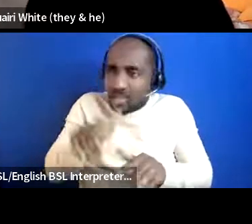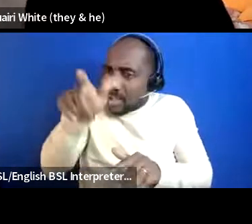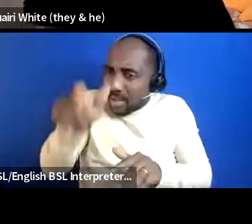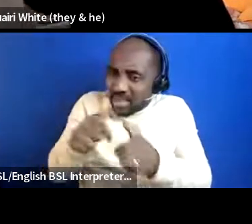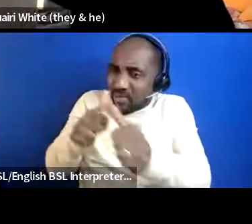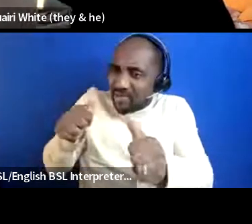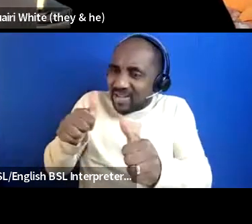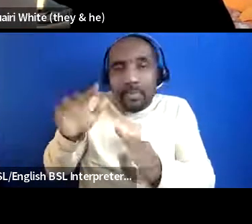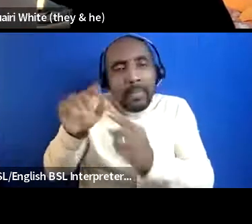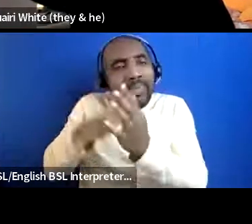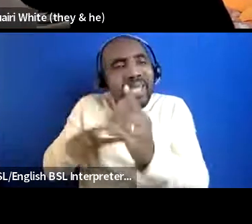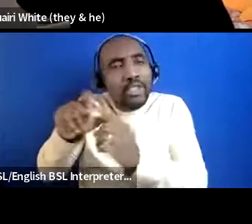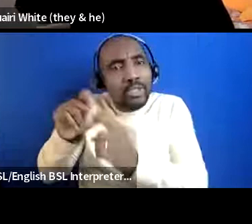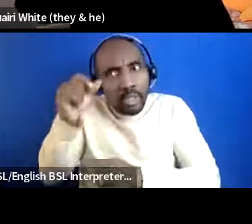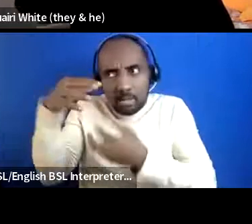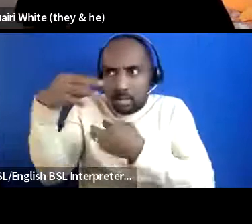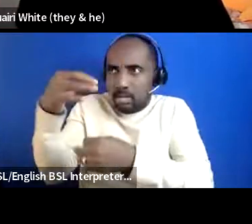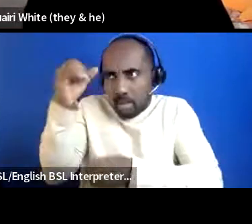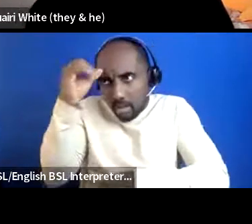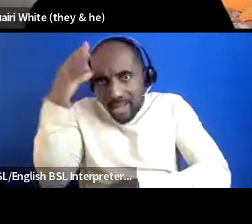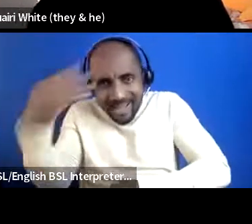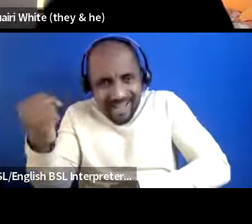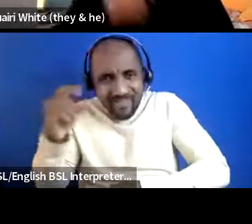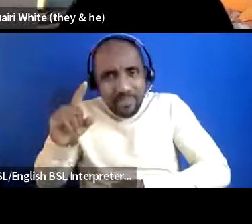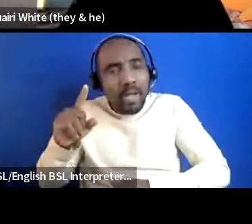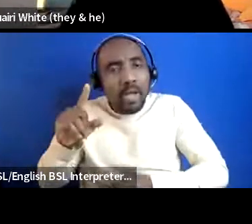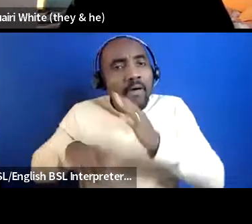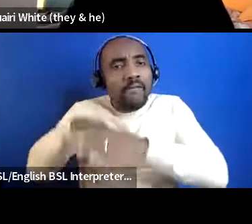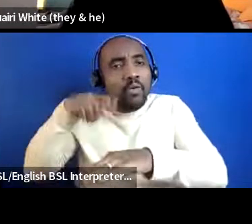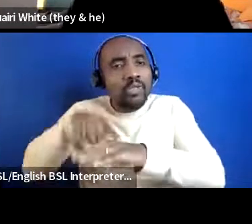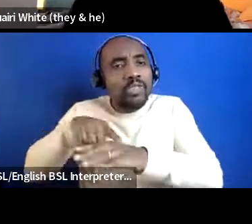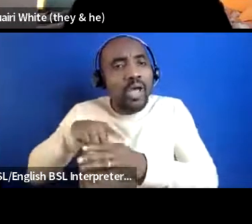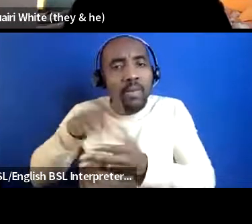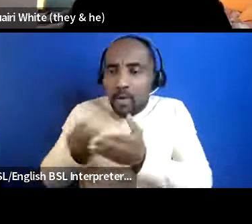stuff right if you pay a full-time fundraiser 40k a year they can also write in that way